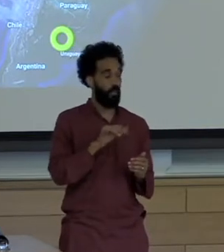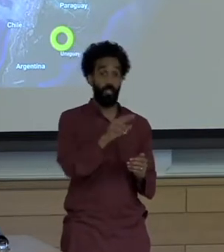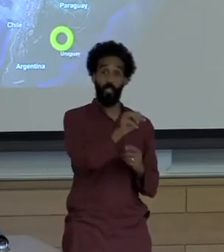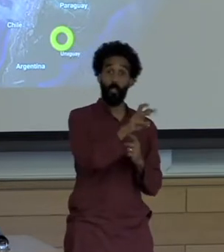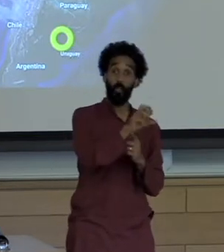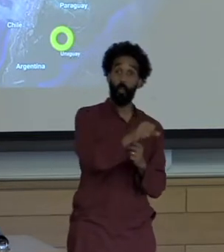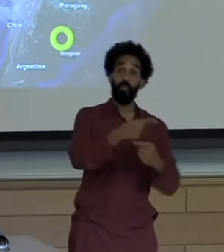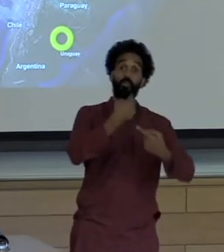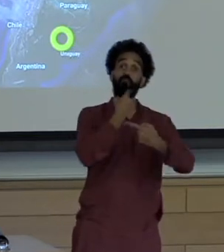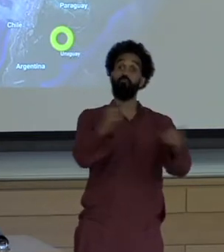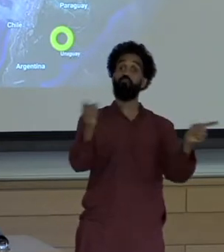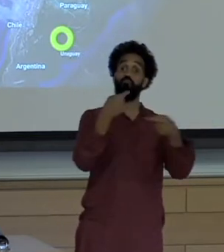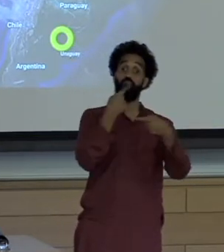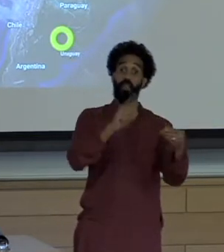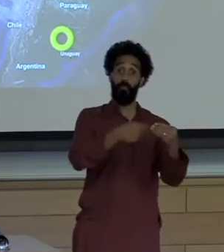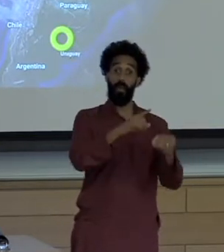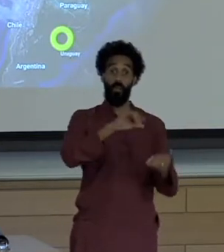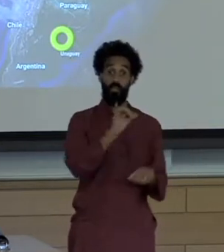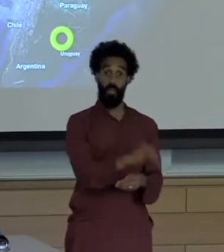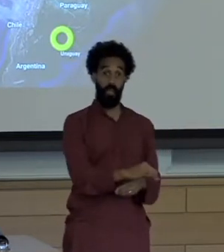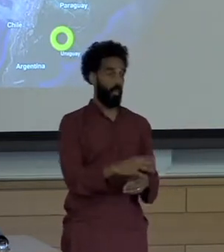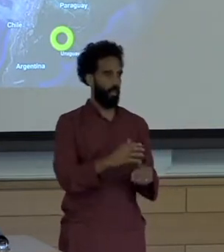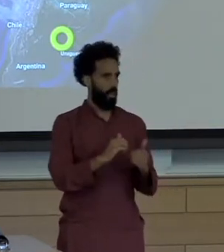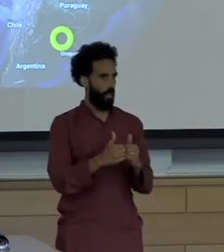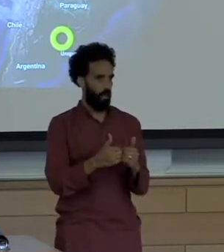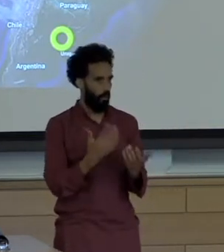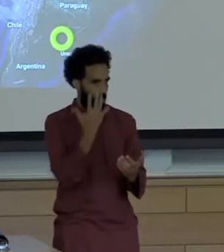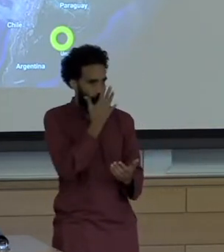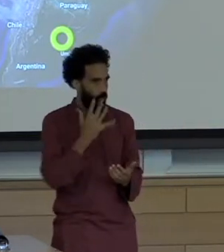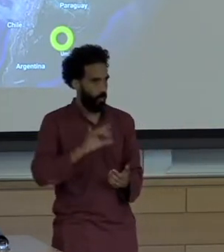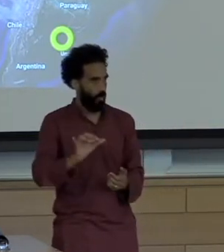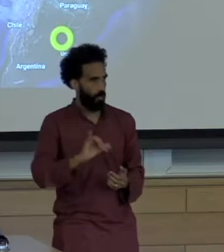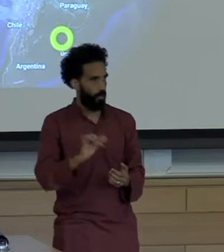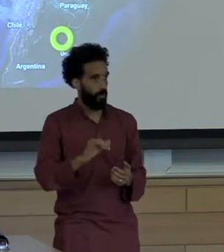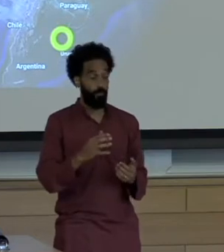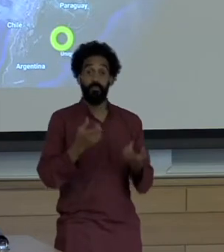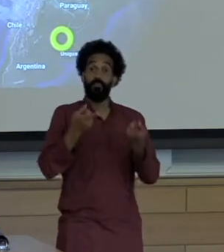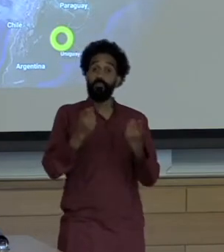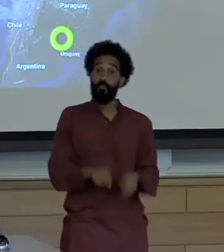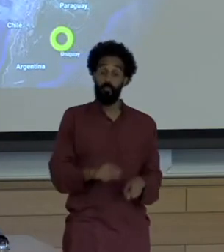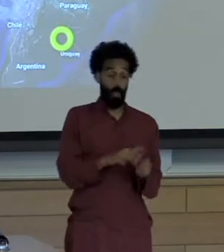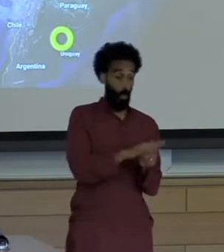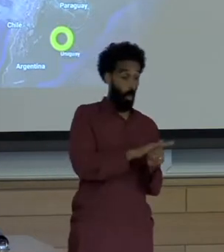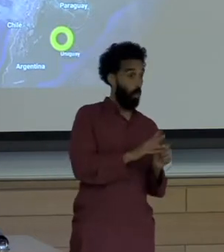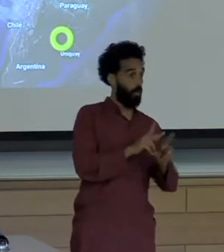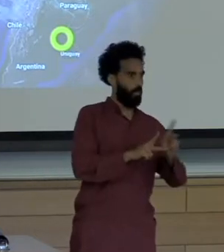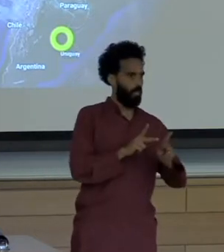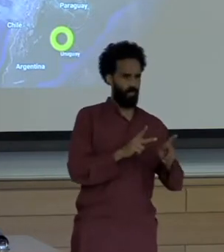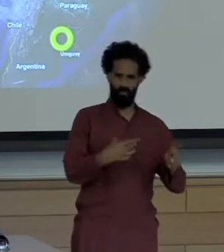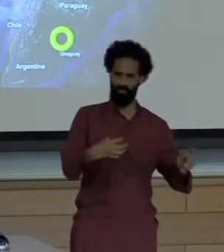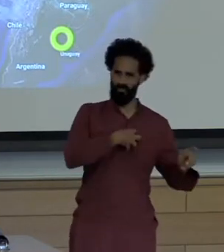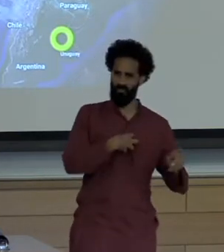Called out this industrial operation that spewed pollutants into the river that marks the border between the two countries